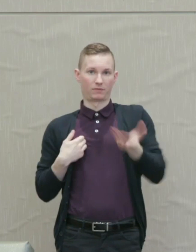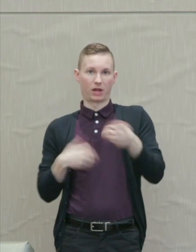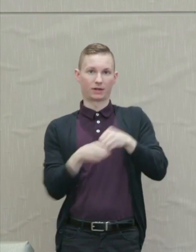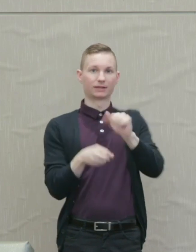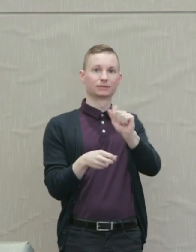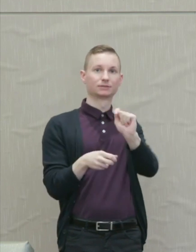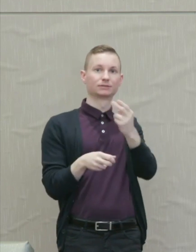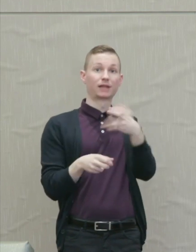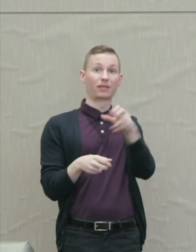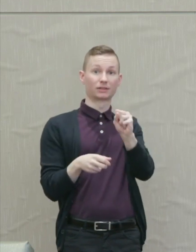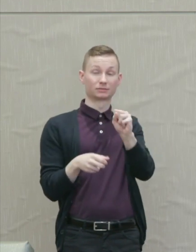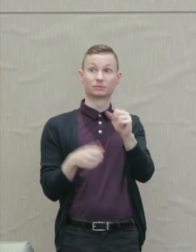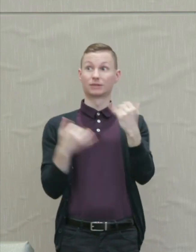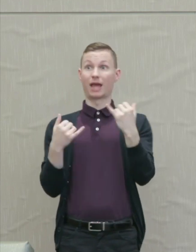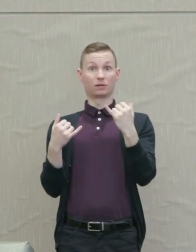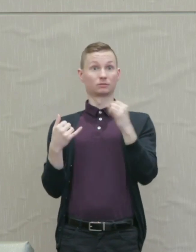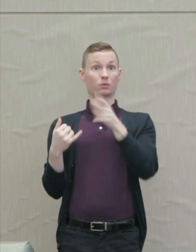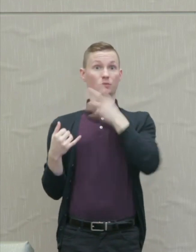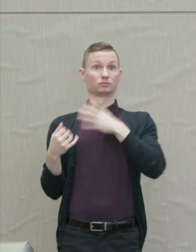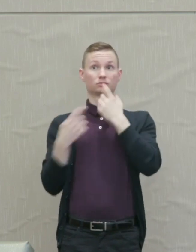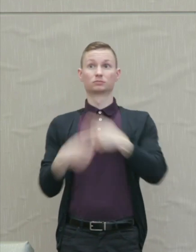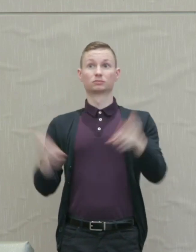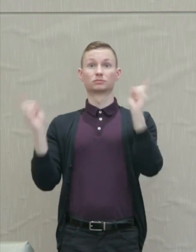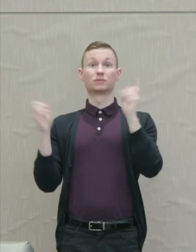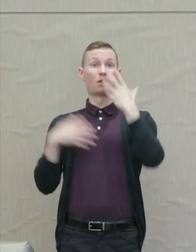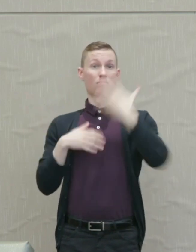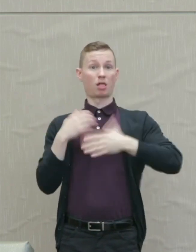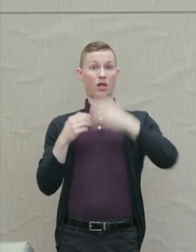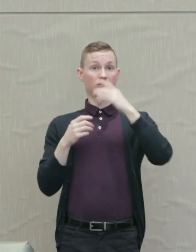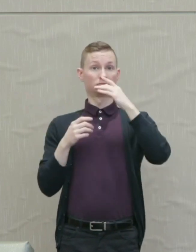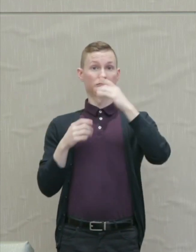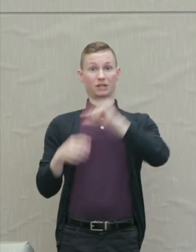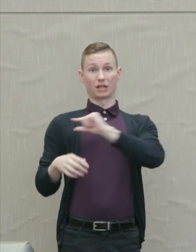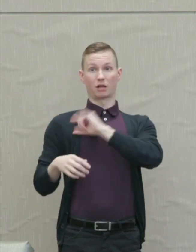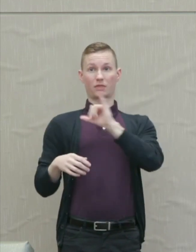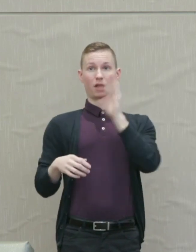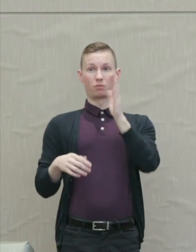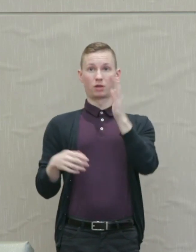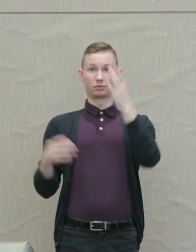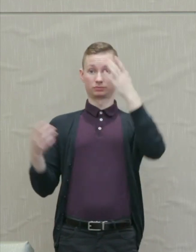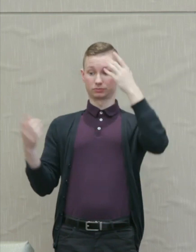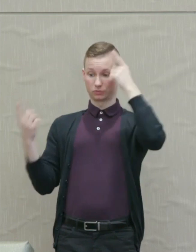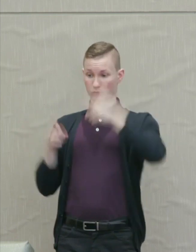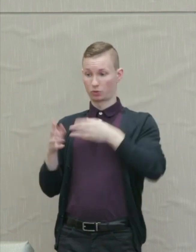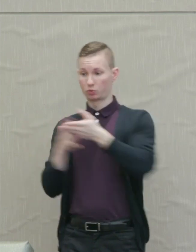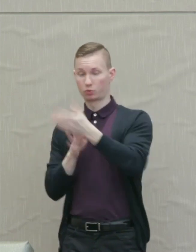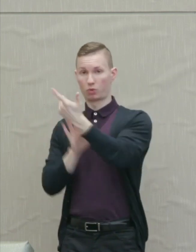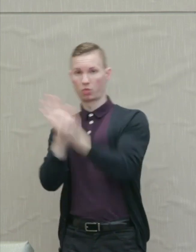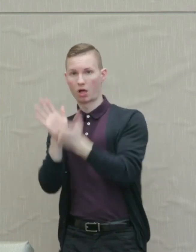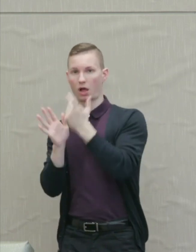She now announces that blood guilt will be settled by law rather than by the Furies,